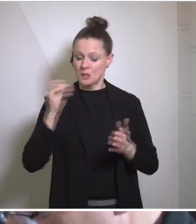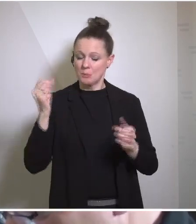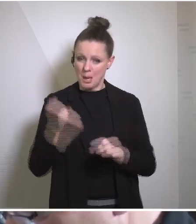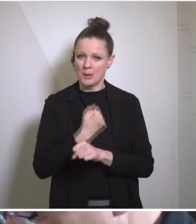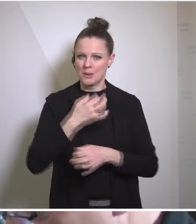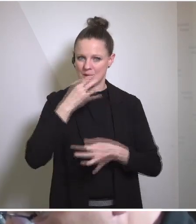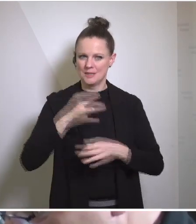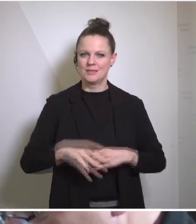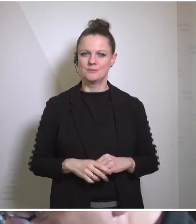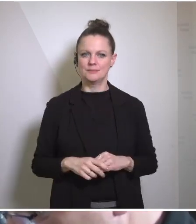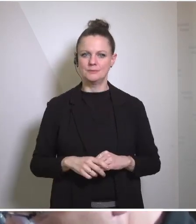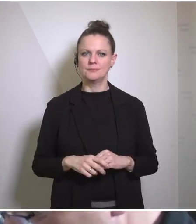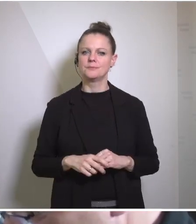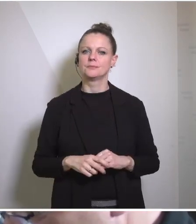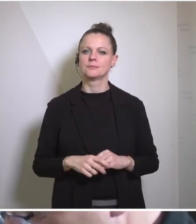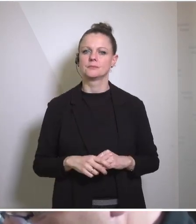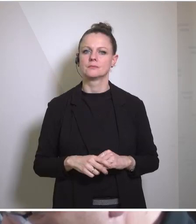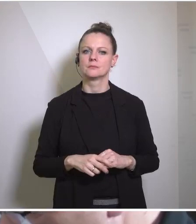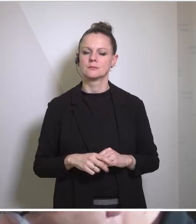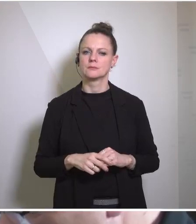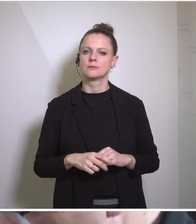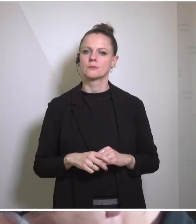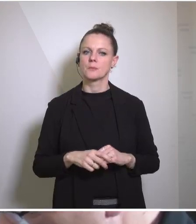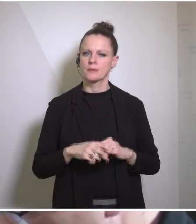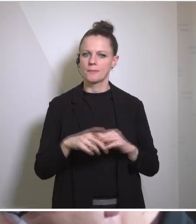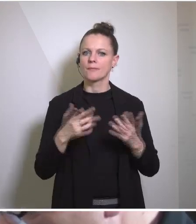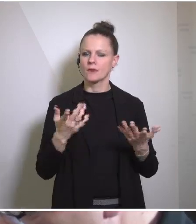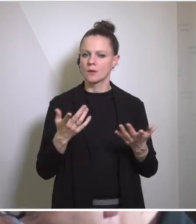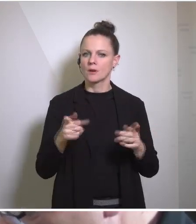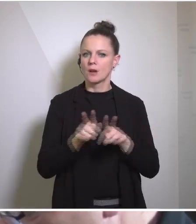there was a report this week that the U.S. has conducted secret, indirect talks with Iran,